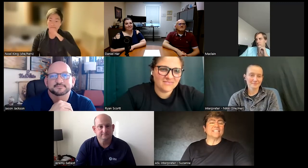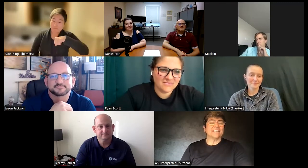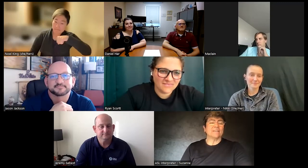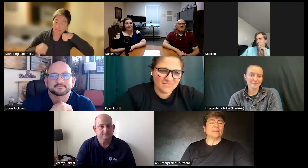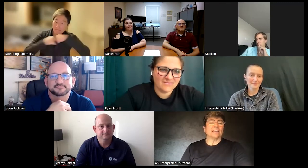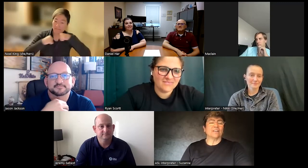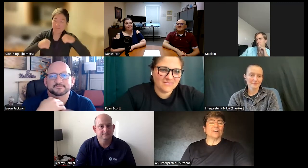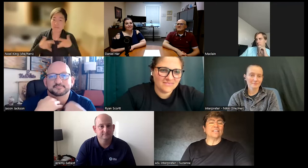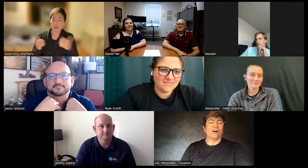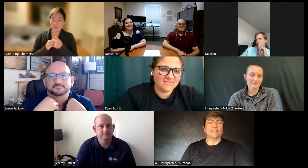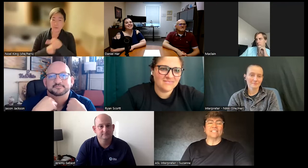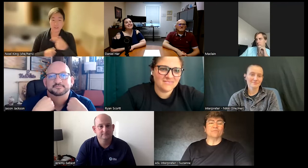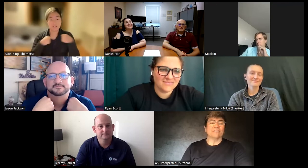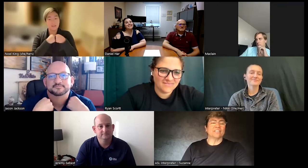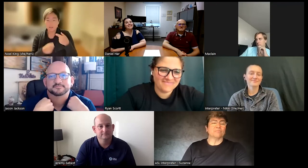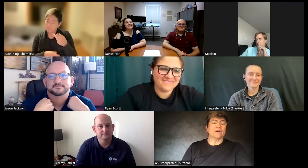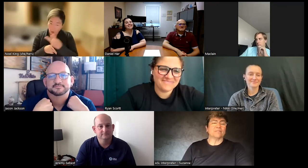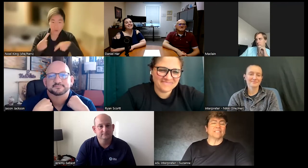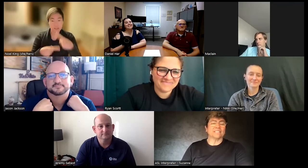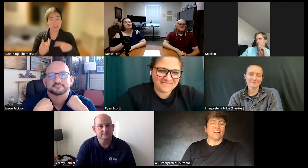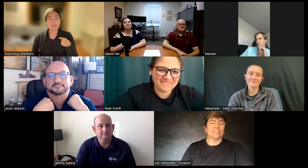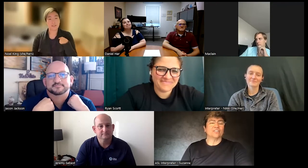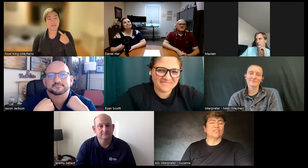see him and you know he always gives me a fist bump he says how are you doing